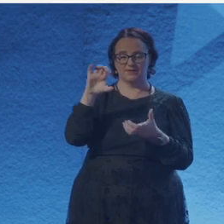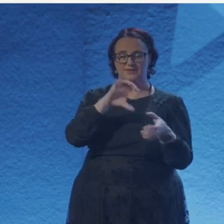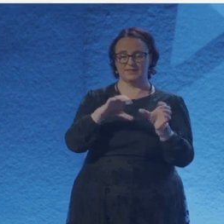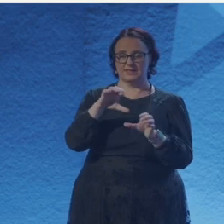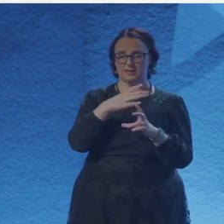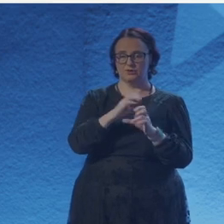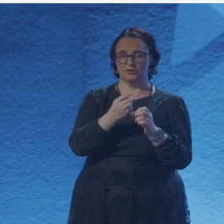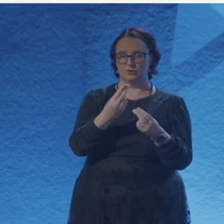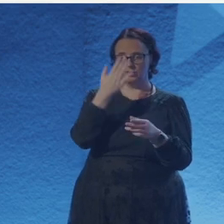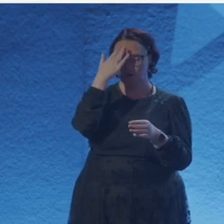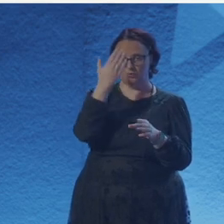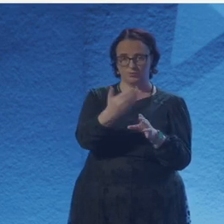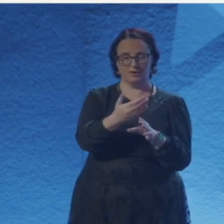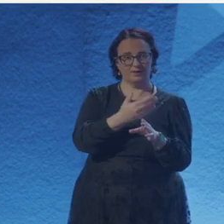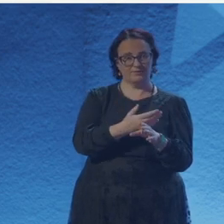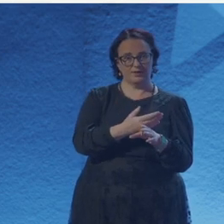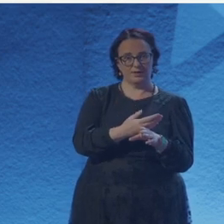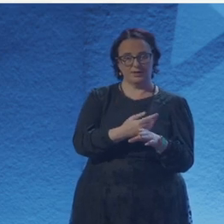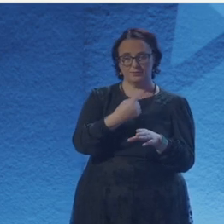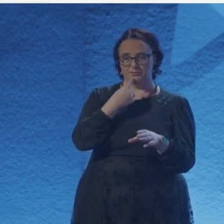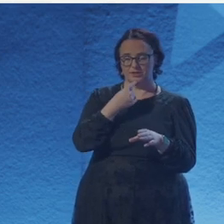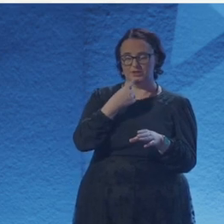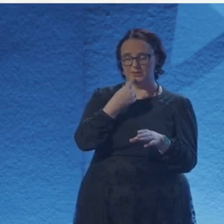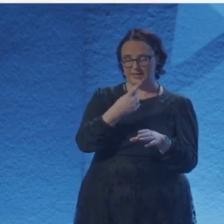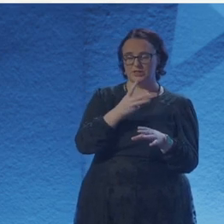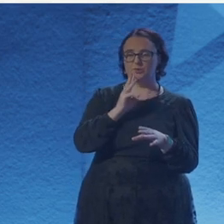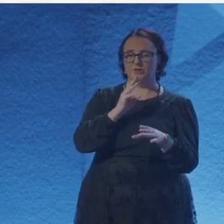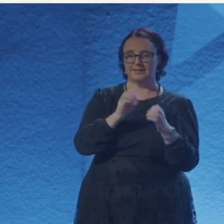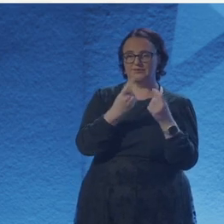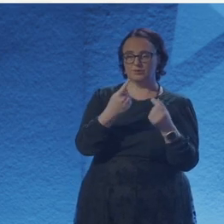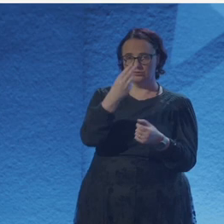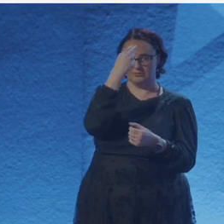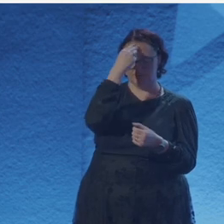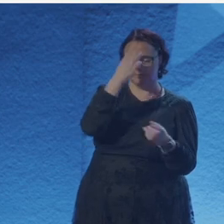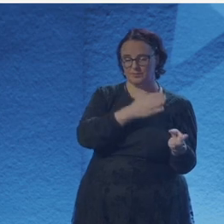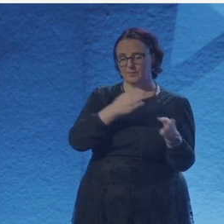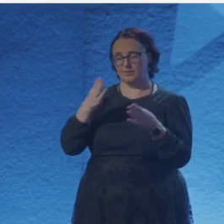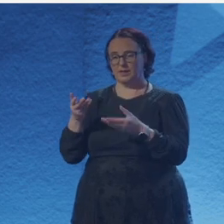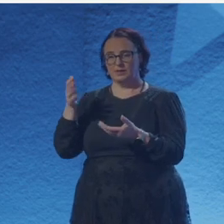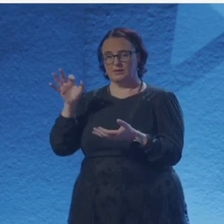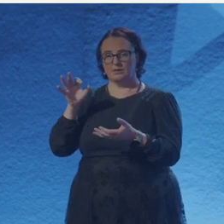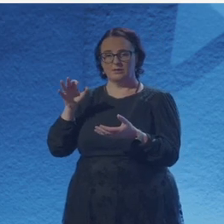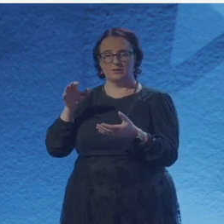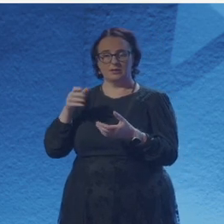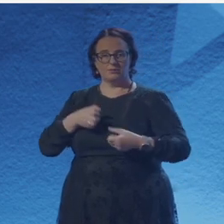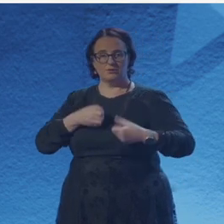You can't do physics and poetry at the same time, just can't, he said. And he said he said that